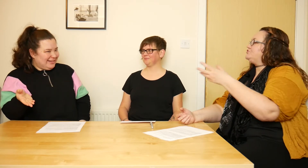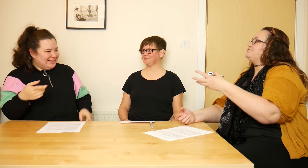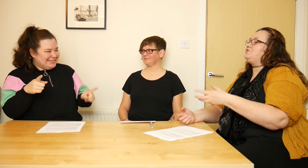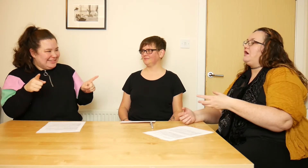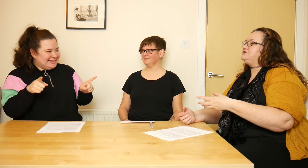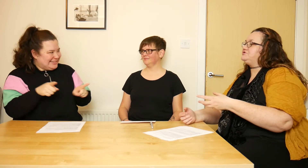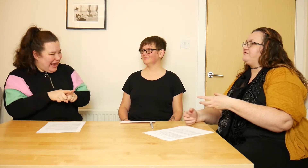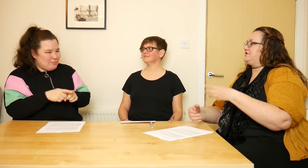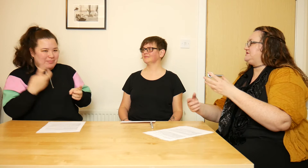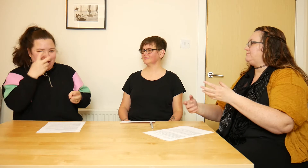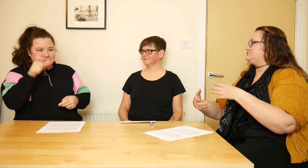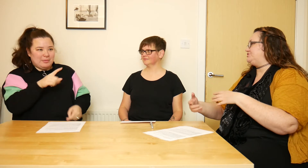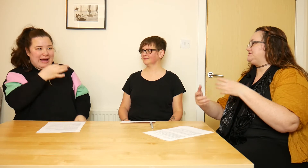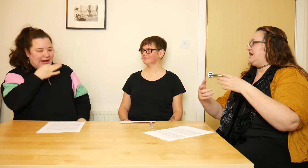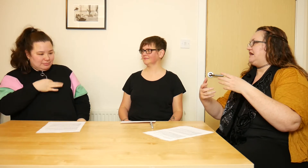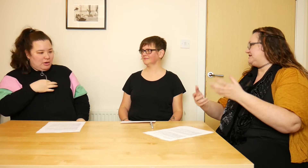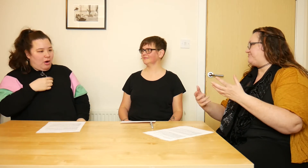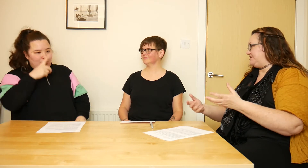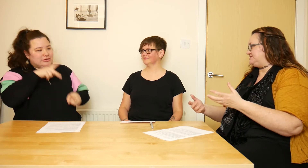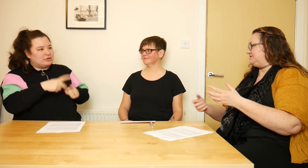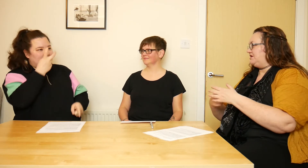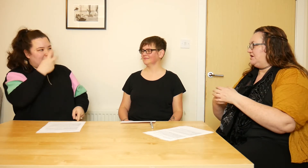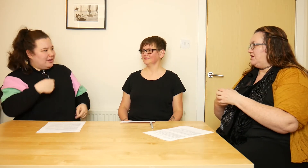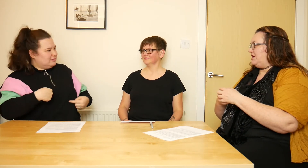'so that we know how to, for example, treat a deaf person?'